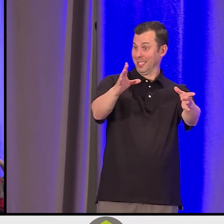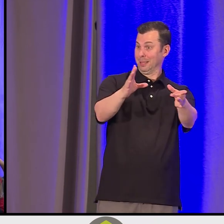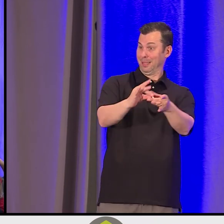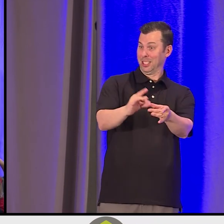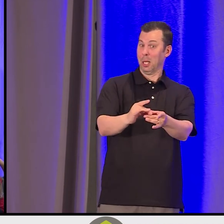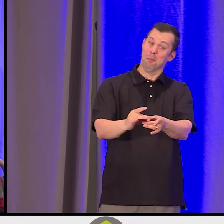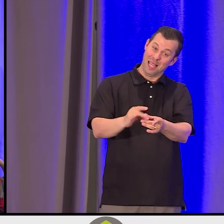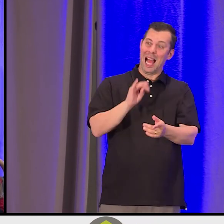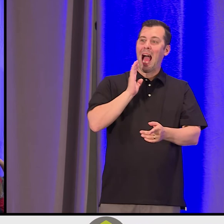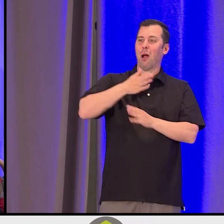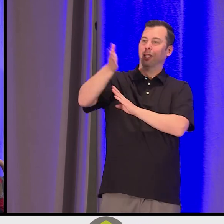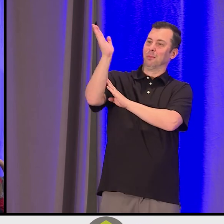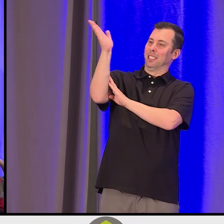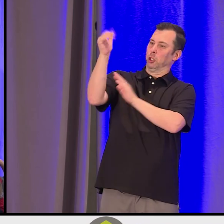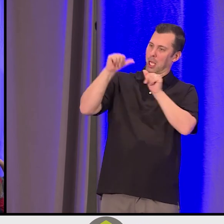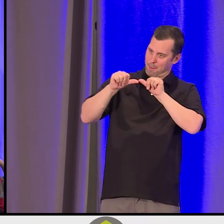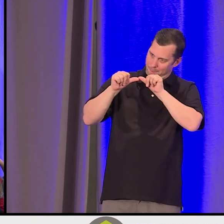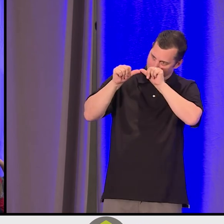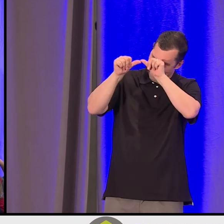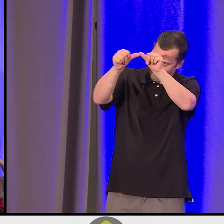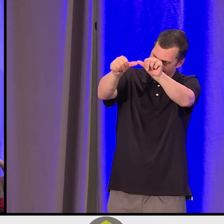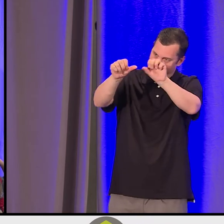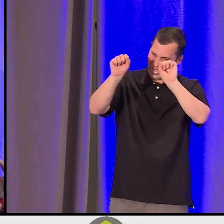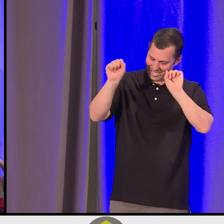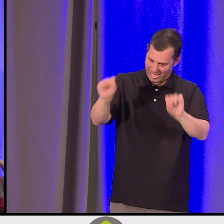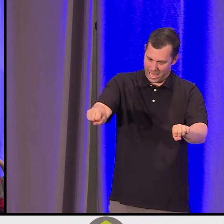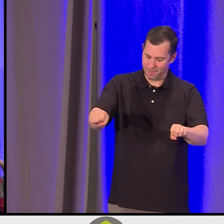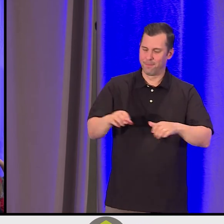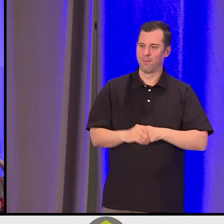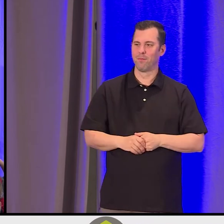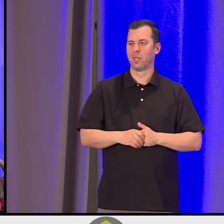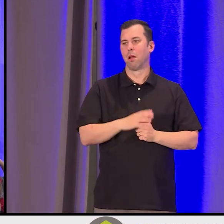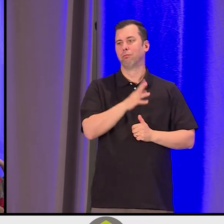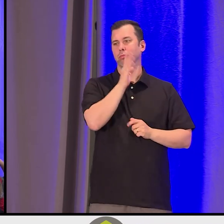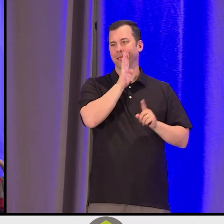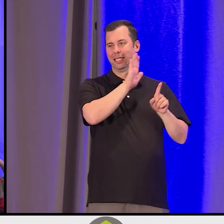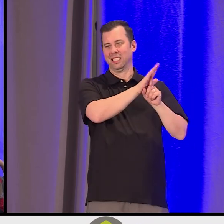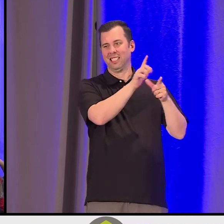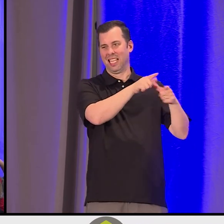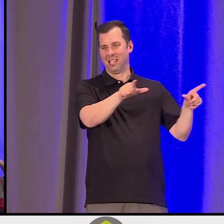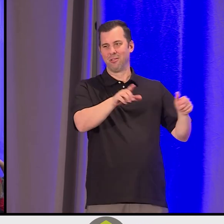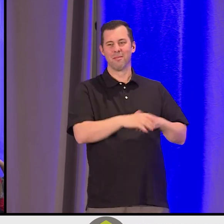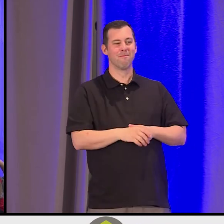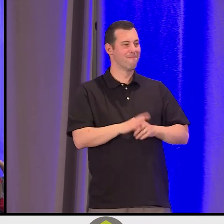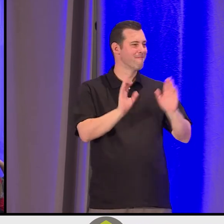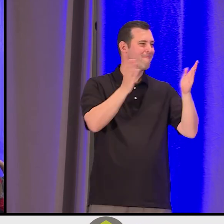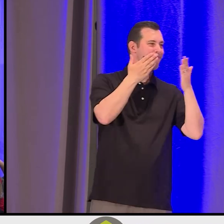Short speech, [Indigenous language]. Thank you very much for